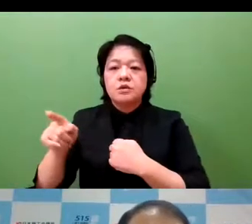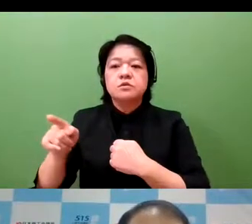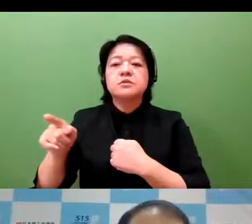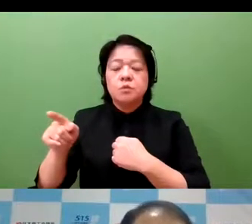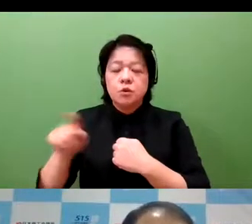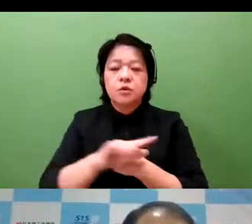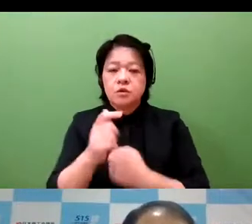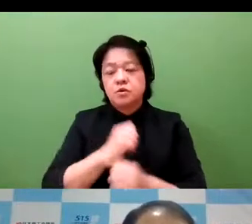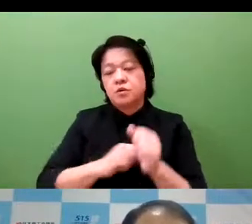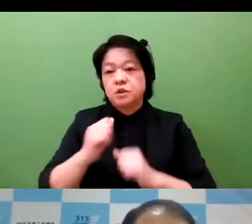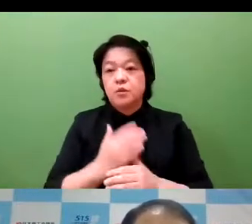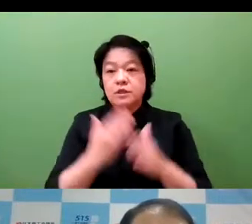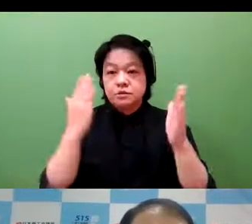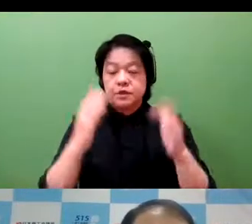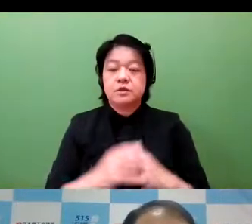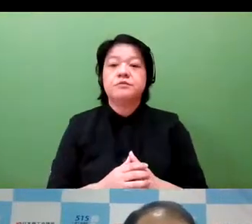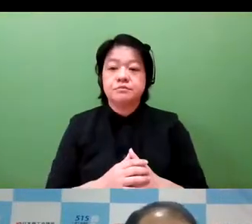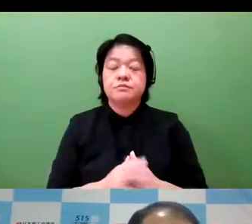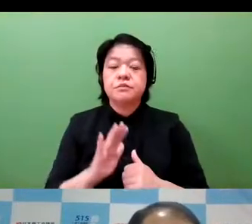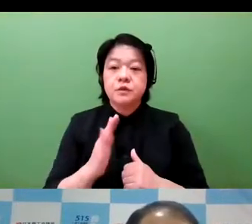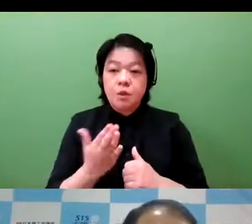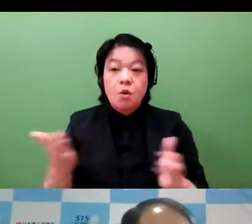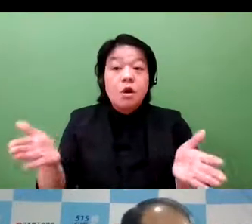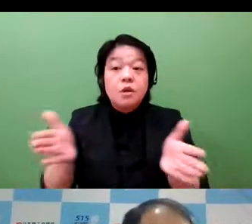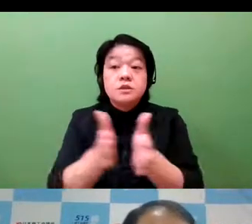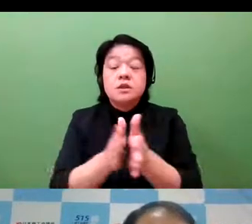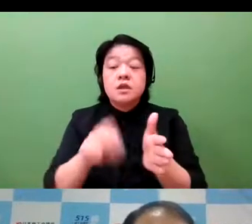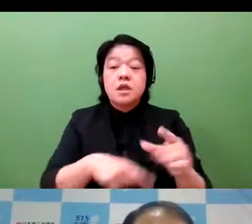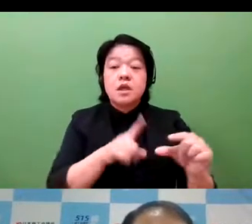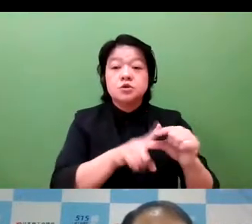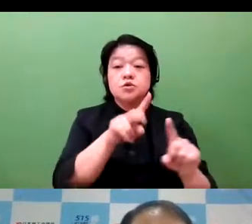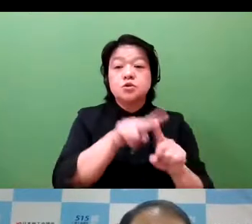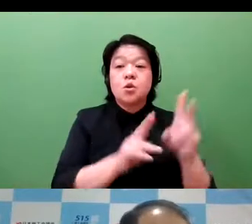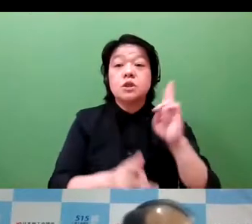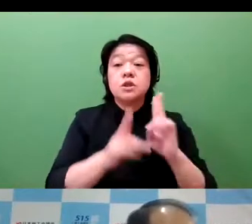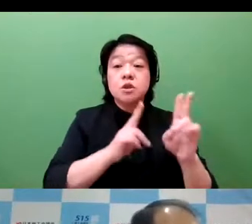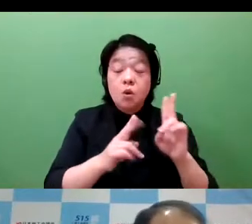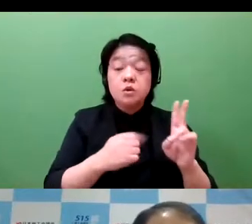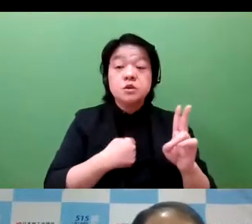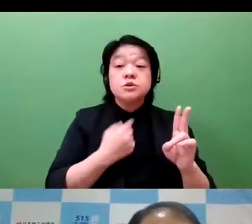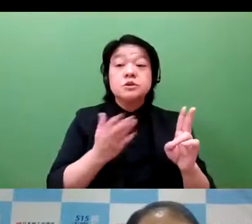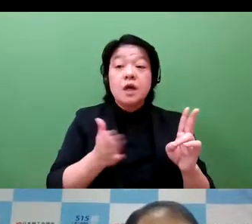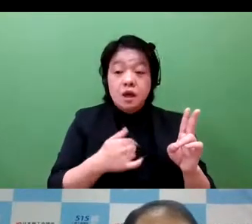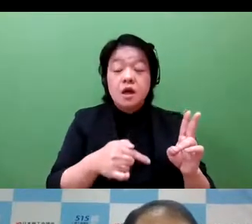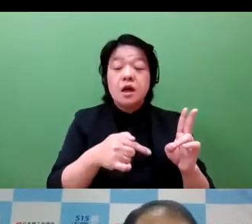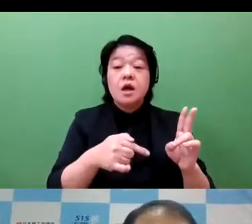intent on protecting their intellectual property right. However, we must also recognize that small and medium-sized